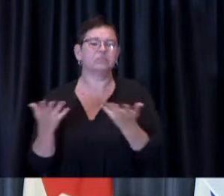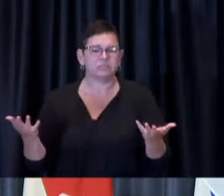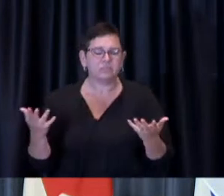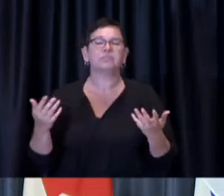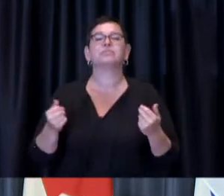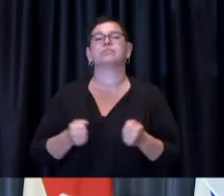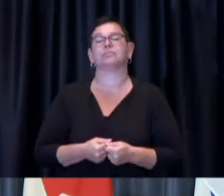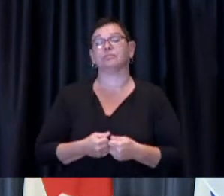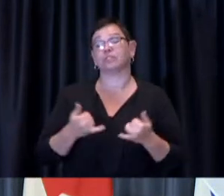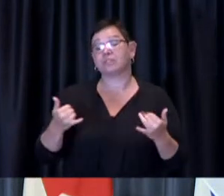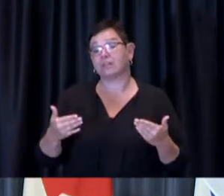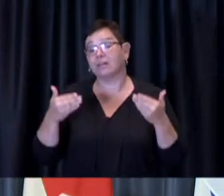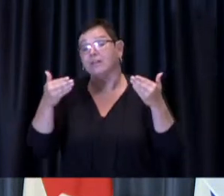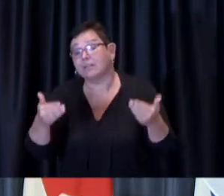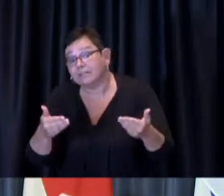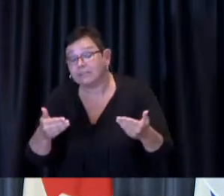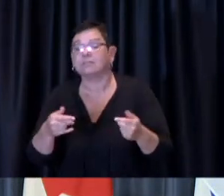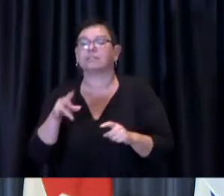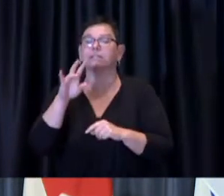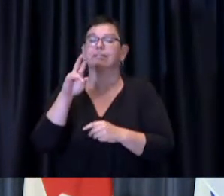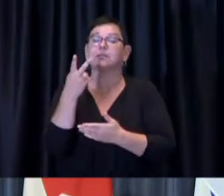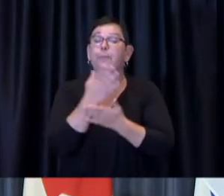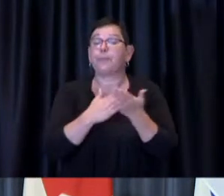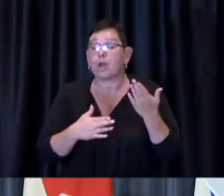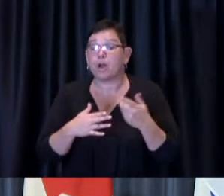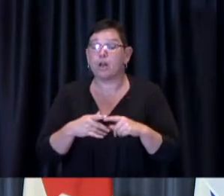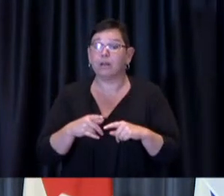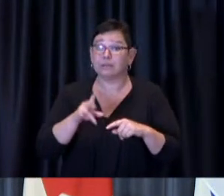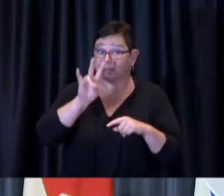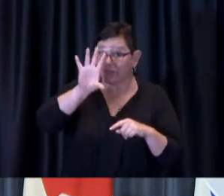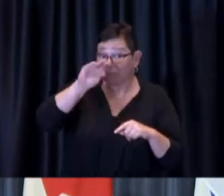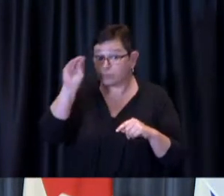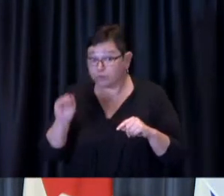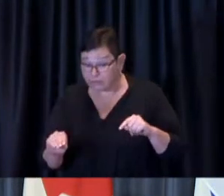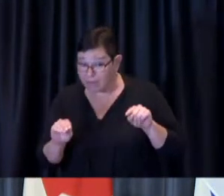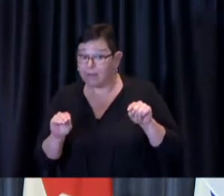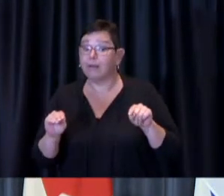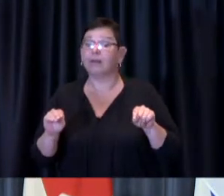75 percent of the 12 and up population having received their second dose.